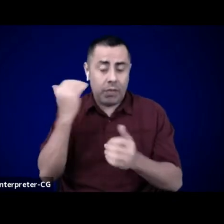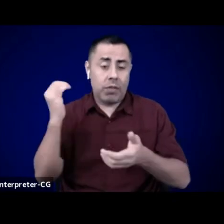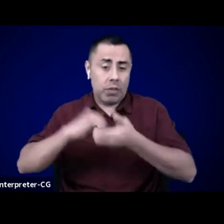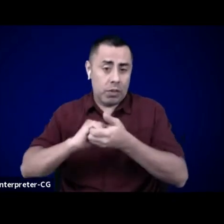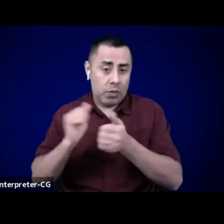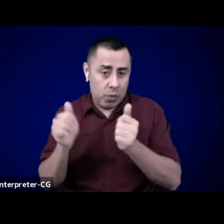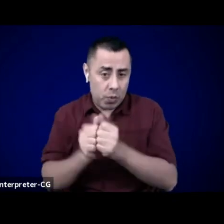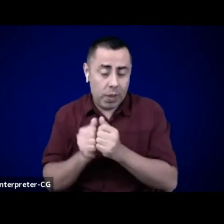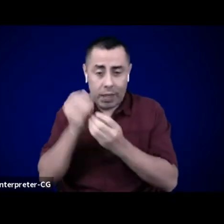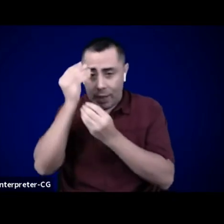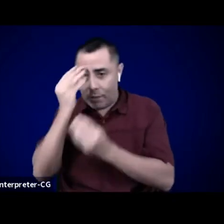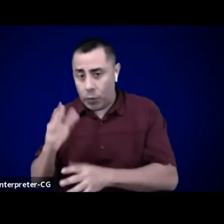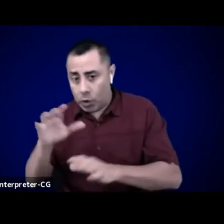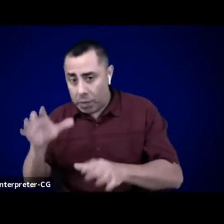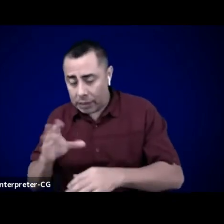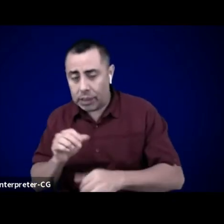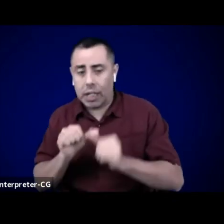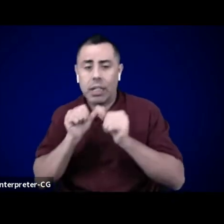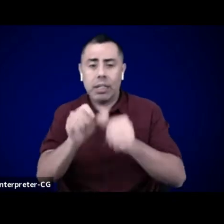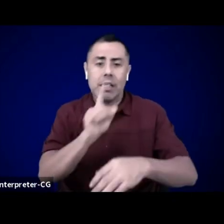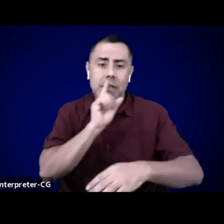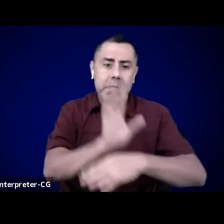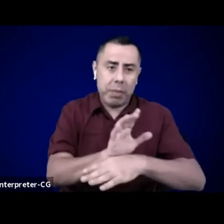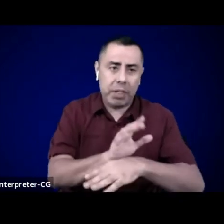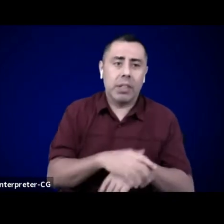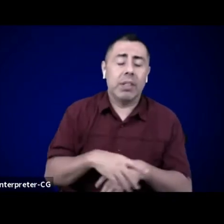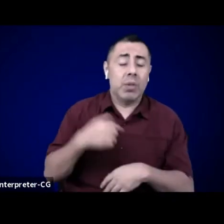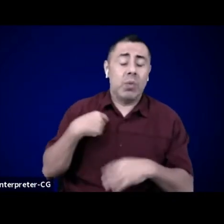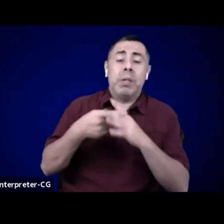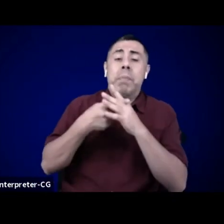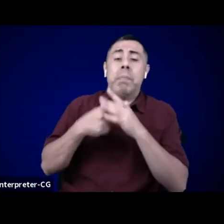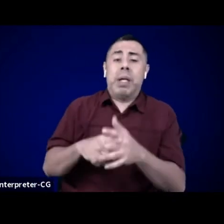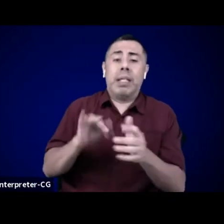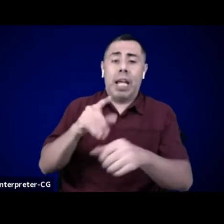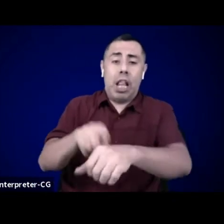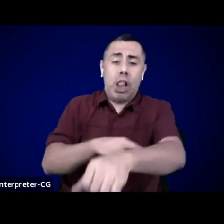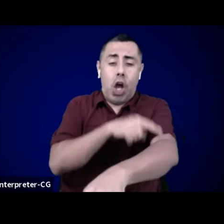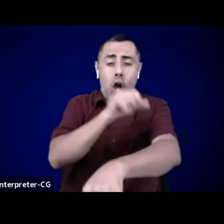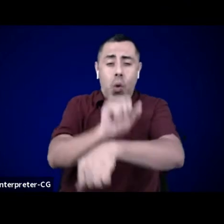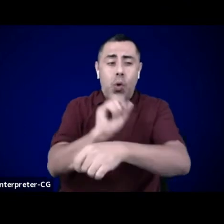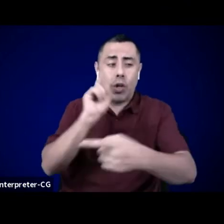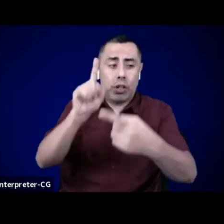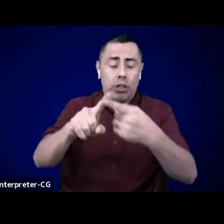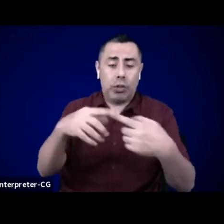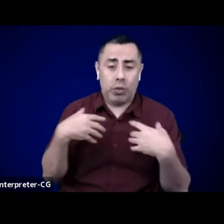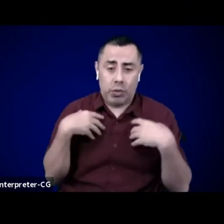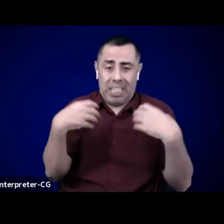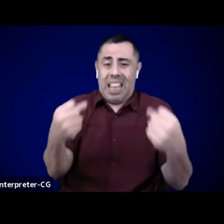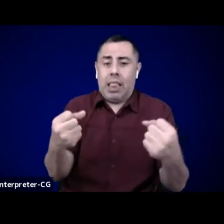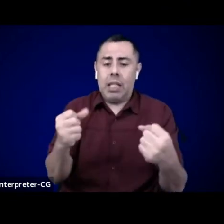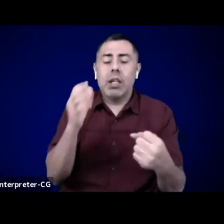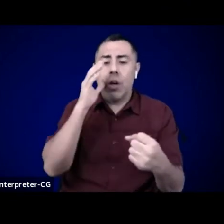Beginning the long, long work towards repair and healing will lead to fulfilling our responsibilities